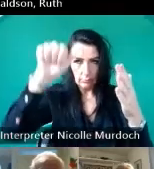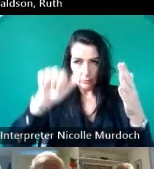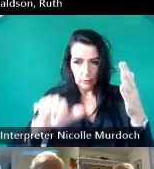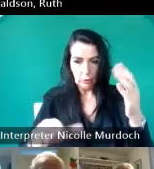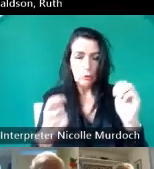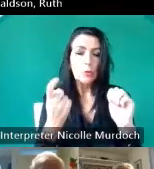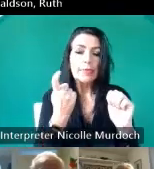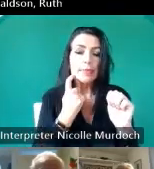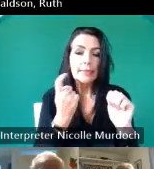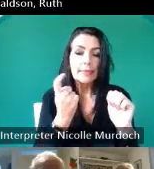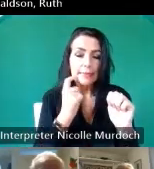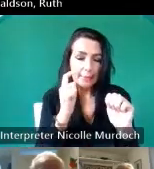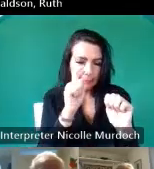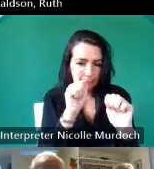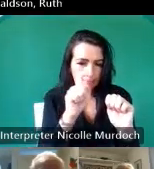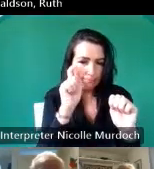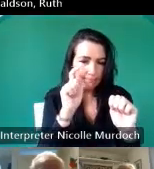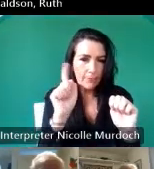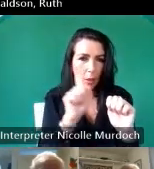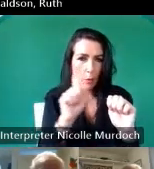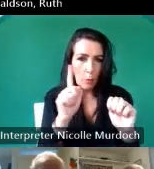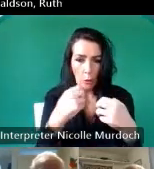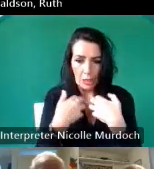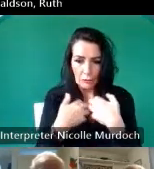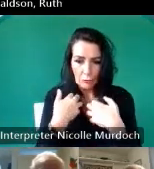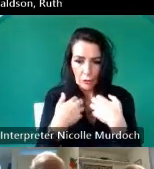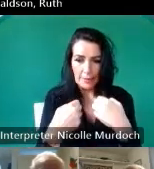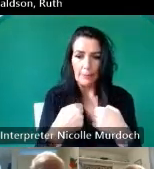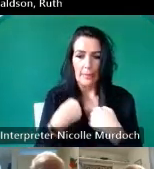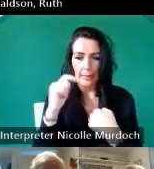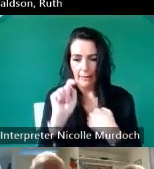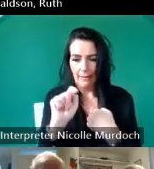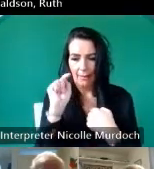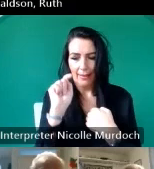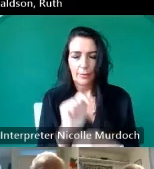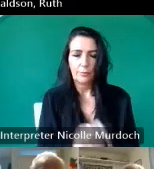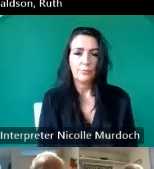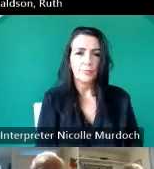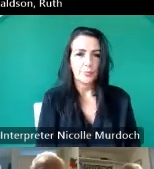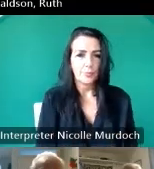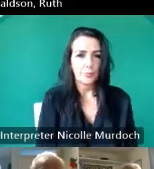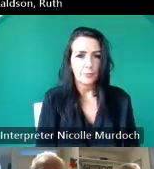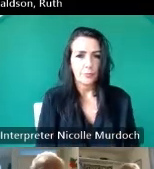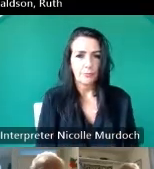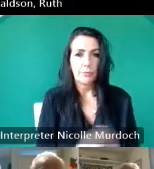to find the stories that they were most interested in of course the purpose of the map was the hope